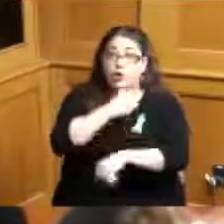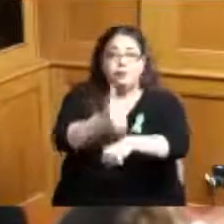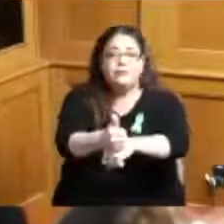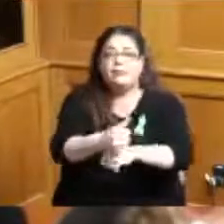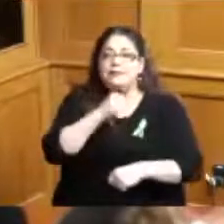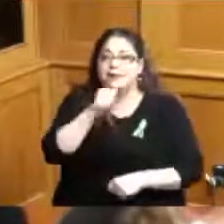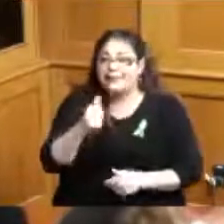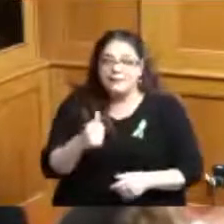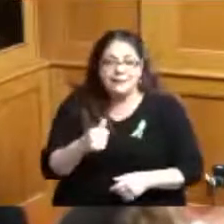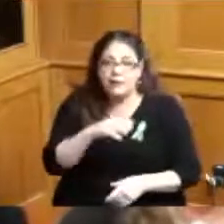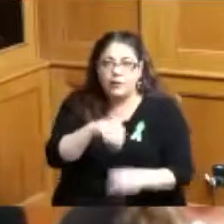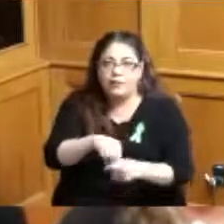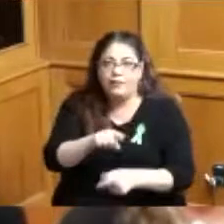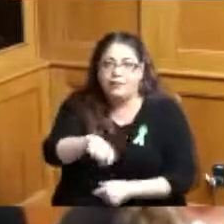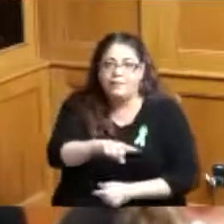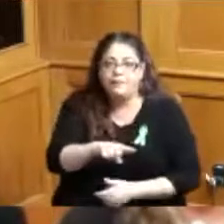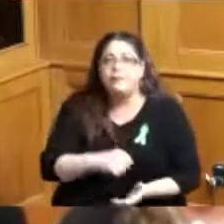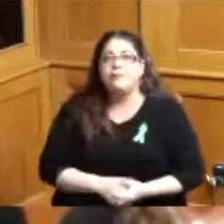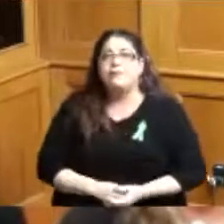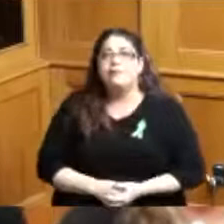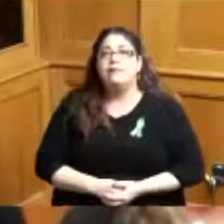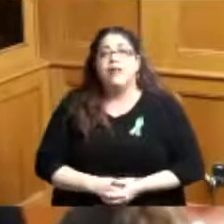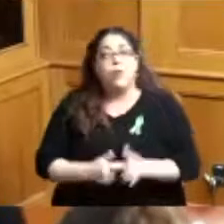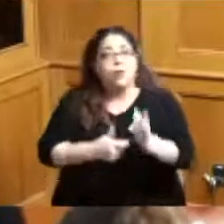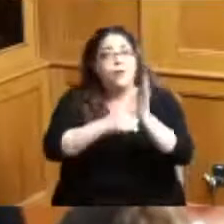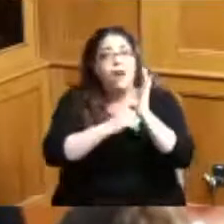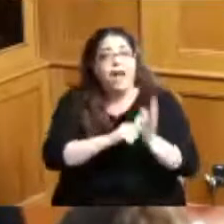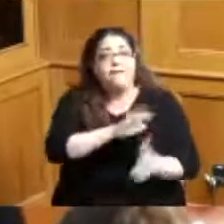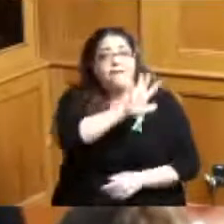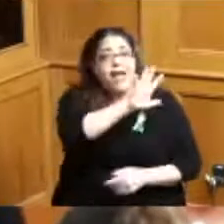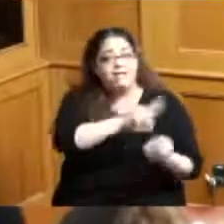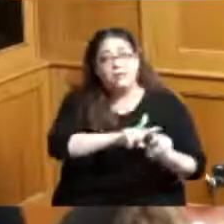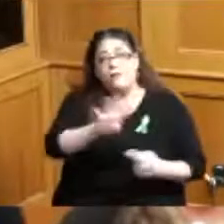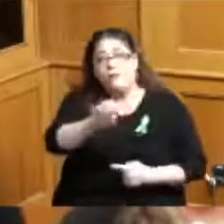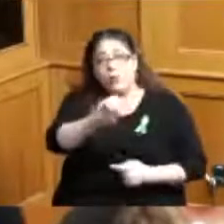hours depending upon what their background is of training they need because they have to be trained